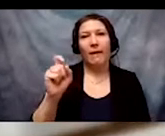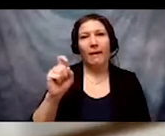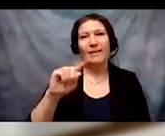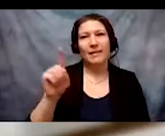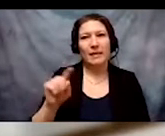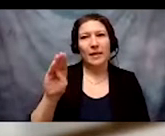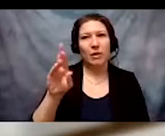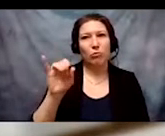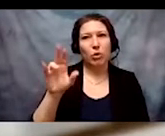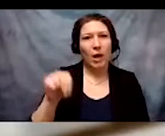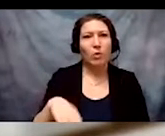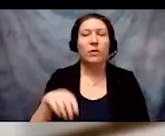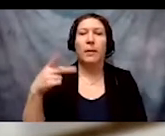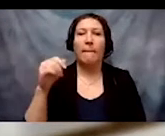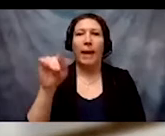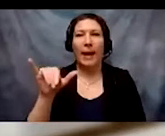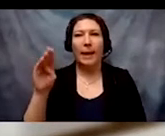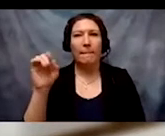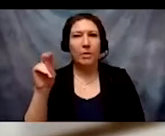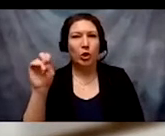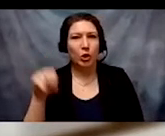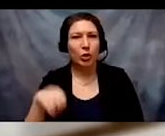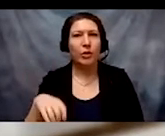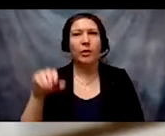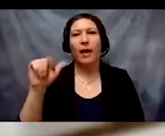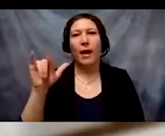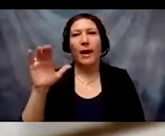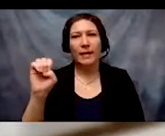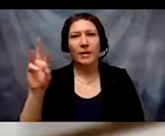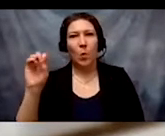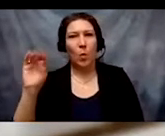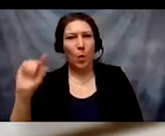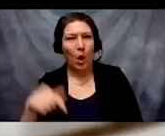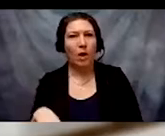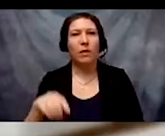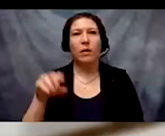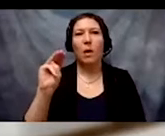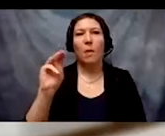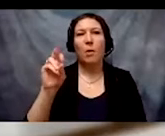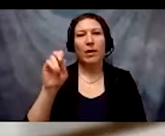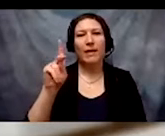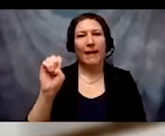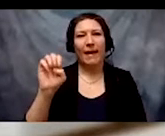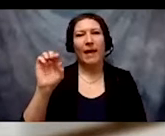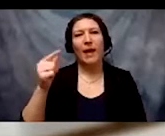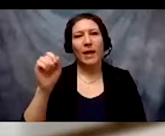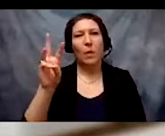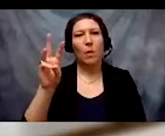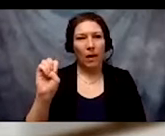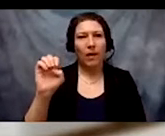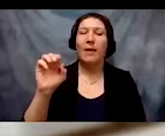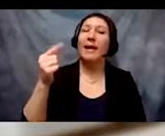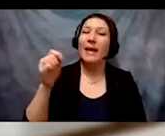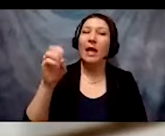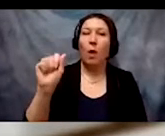Morenike Giwa Onaiwu, Claudia Gordan, Leroy Moore, and Haben Girma.